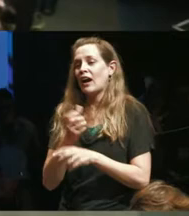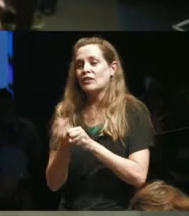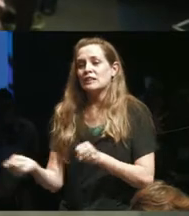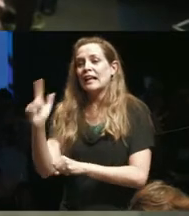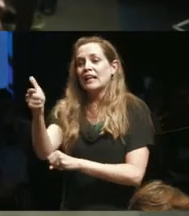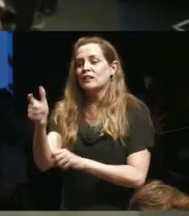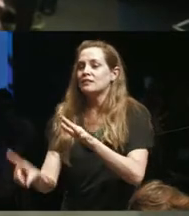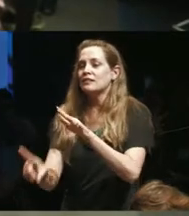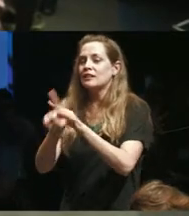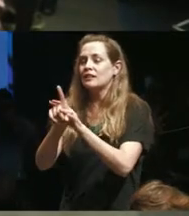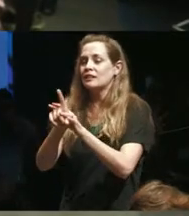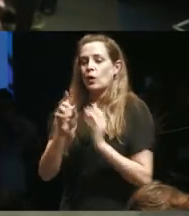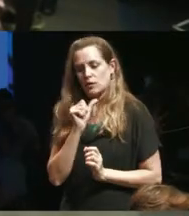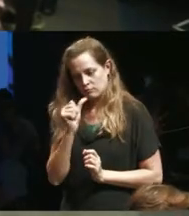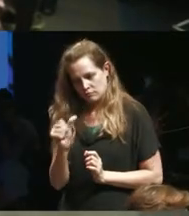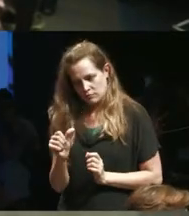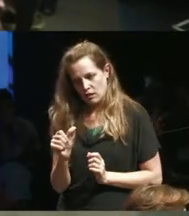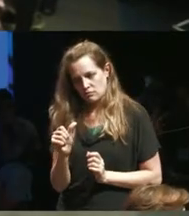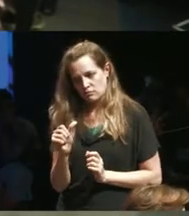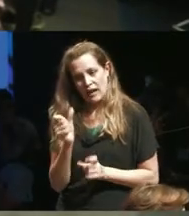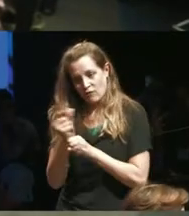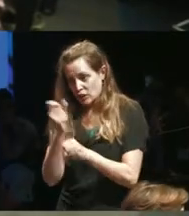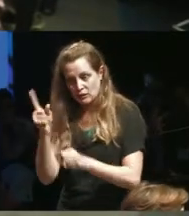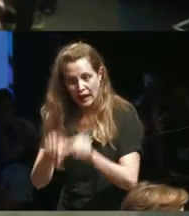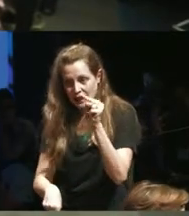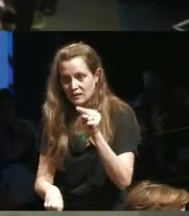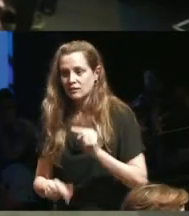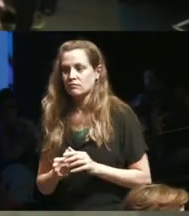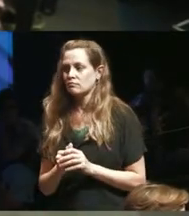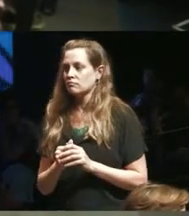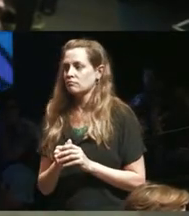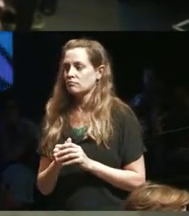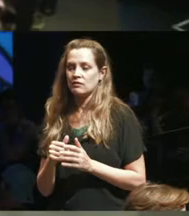we're not allowed and not allowed a sustained amount of time in the